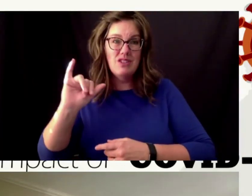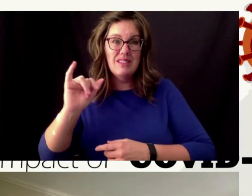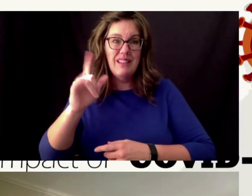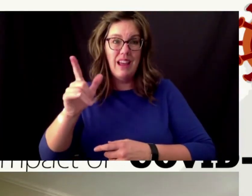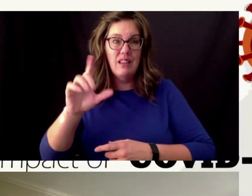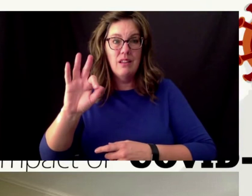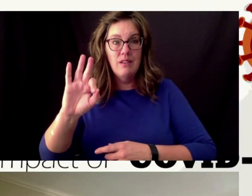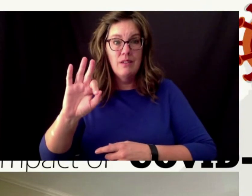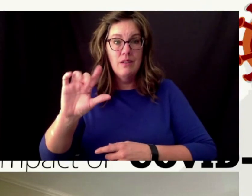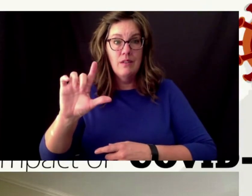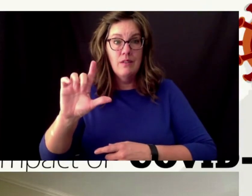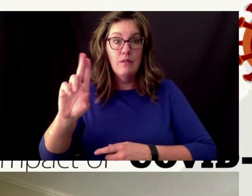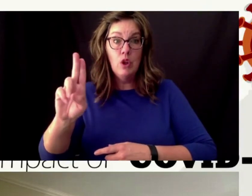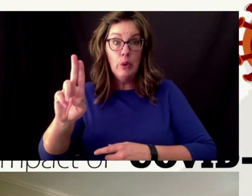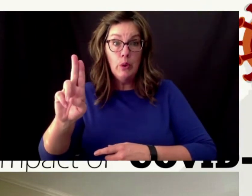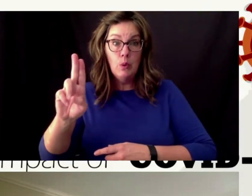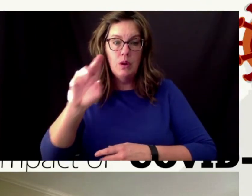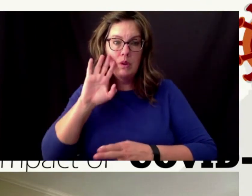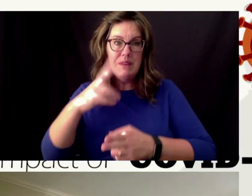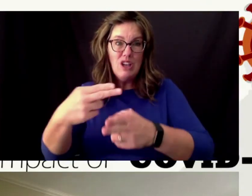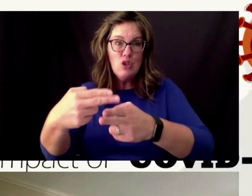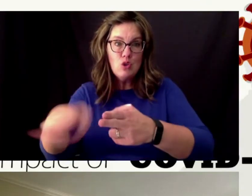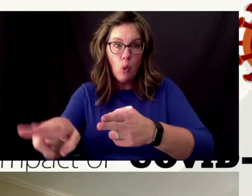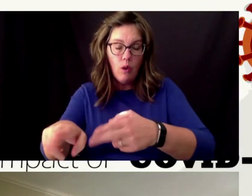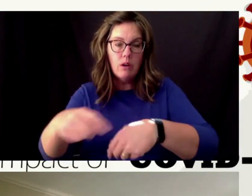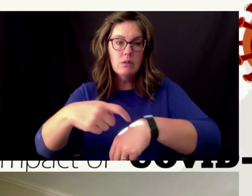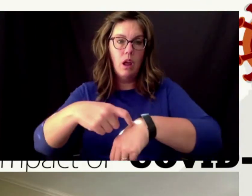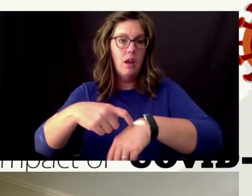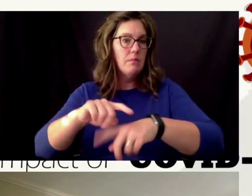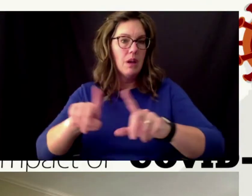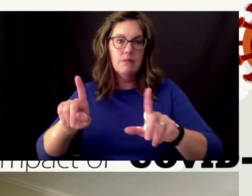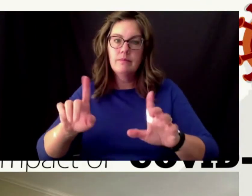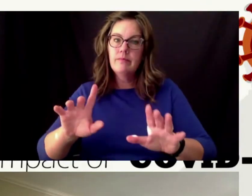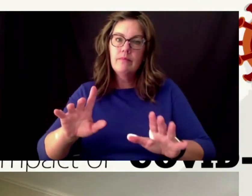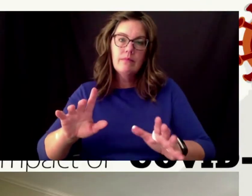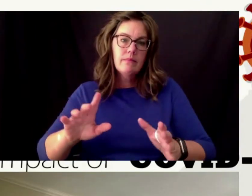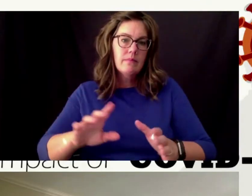depending on where you got your news information from and your new source and what you're attached